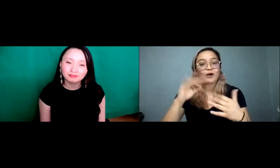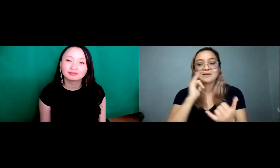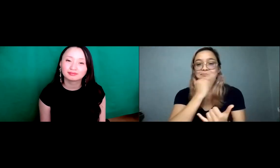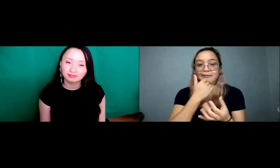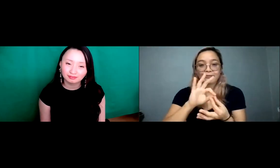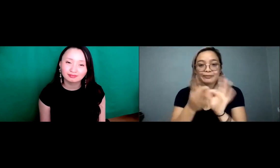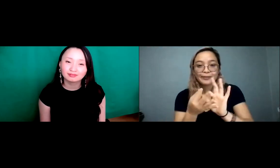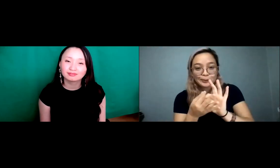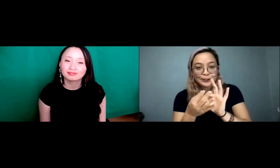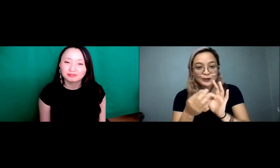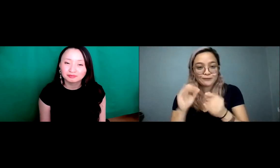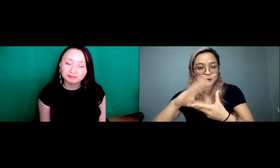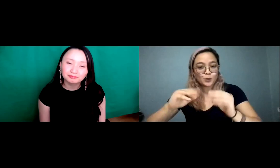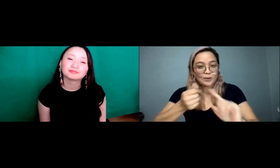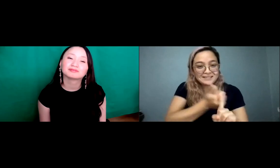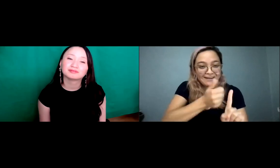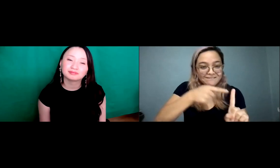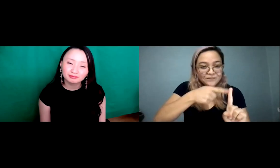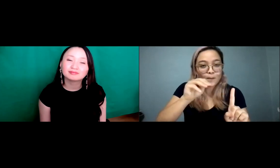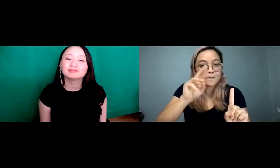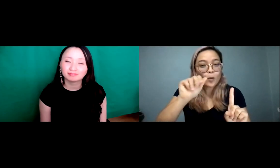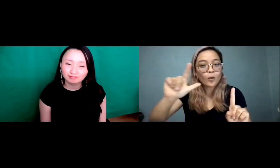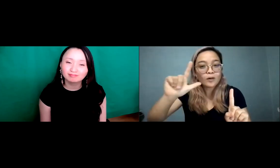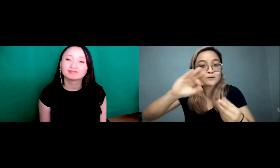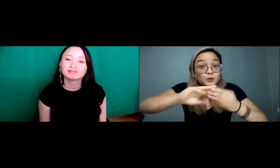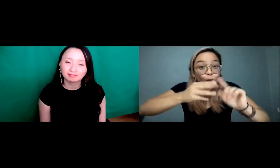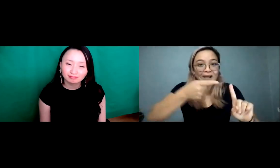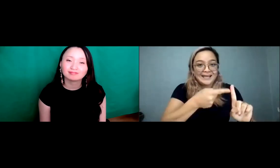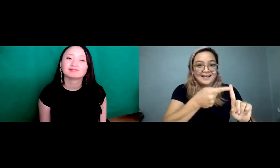you know, it's kind of tough, you know I'm afraid of you know the misappropriation and